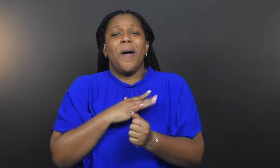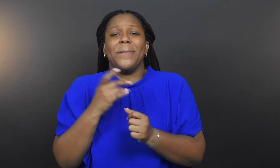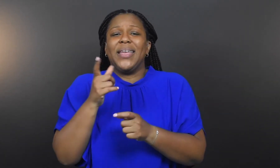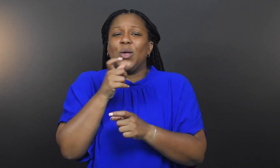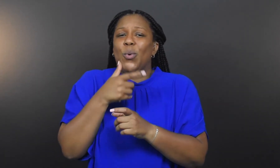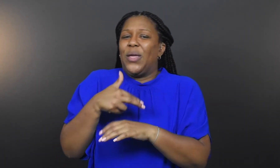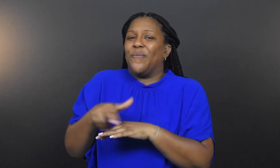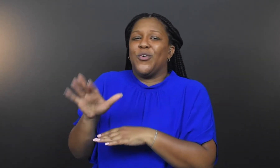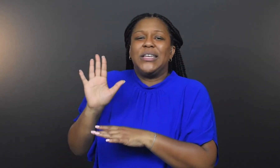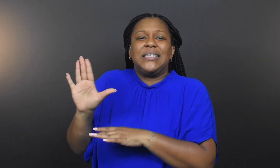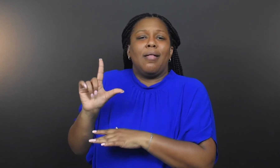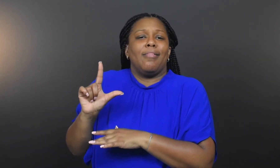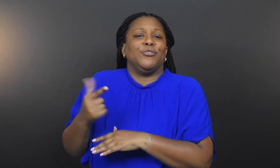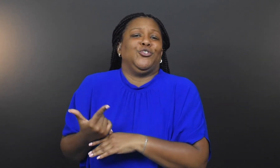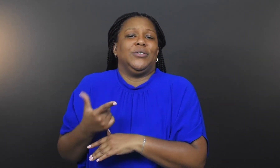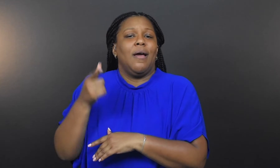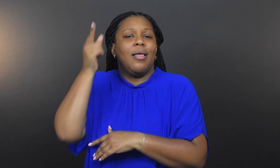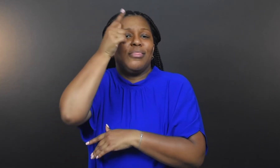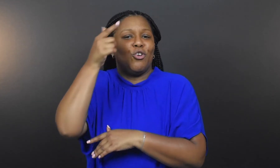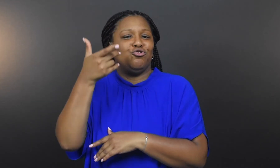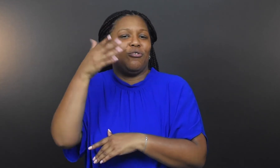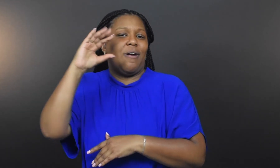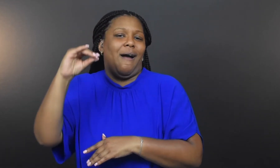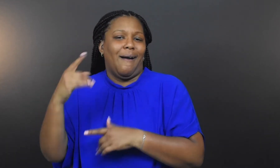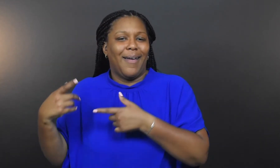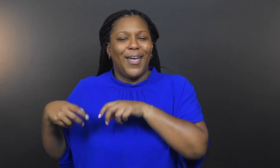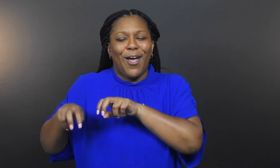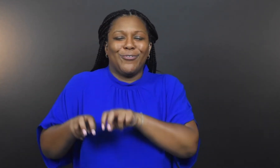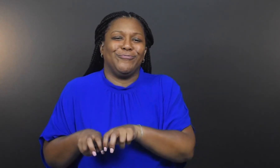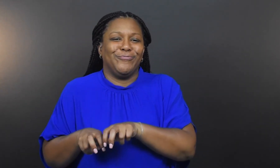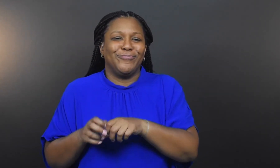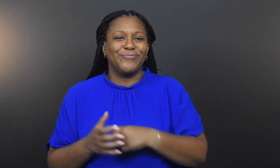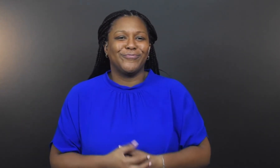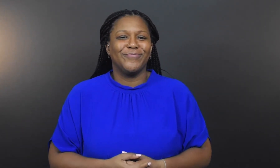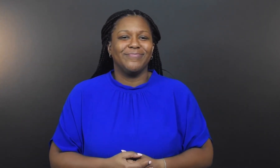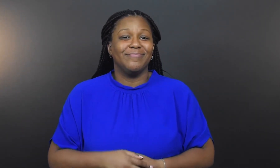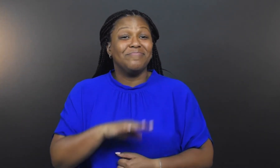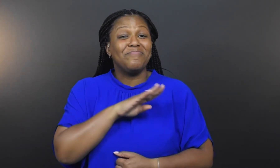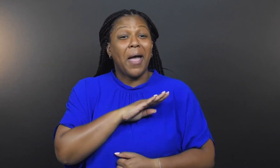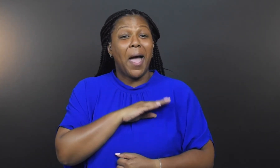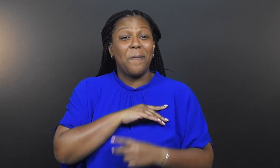who refers to him as “LG”- Logistics Guy.